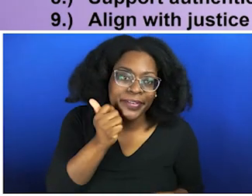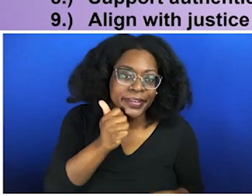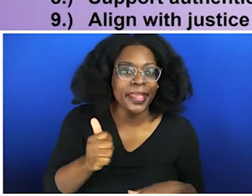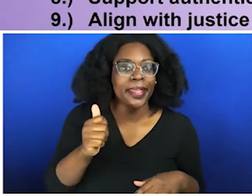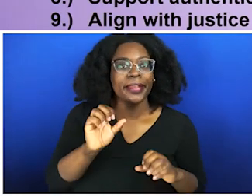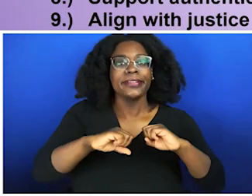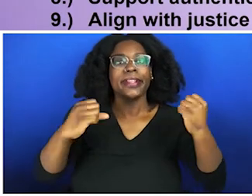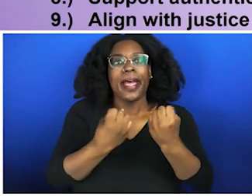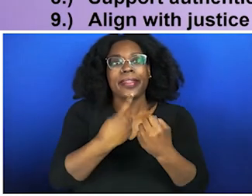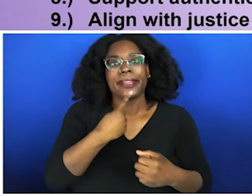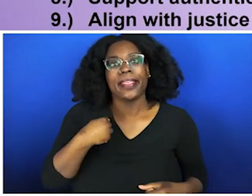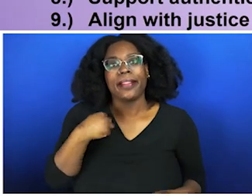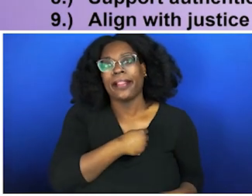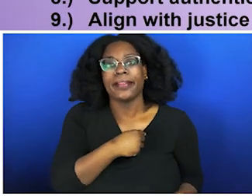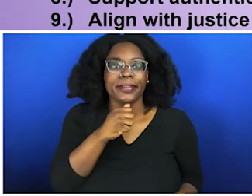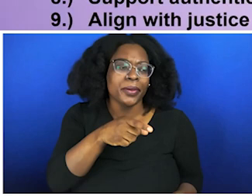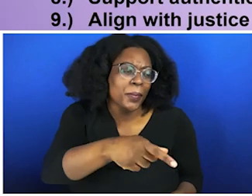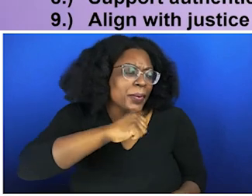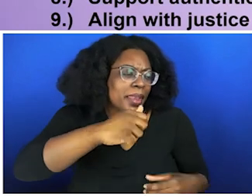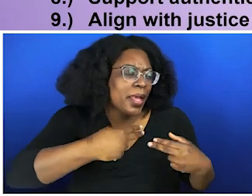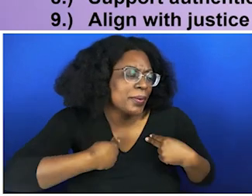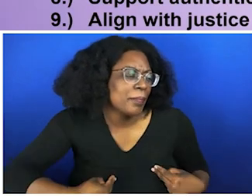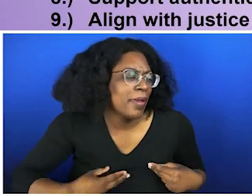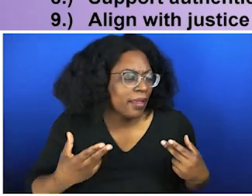a society that teaches us that we're not human, and that we have to come to work and do that